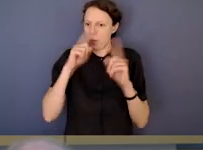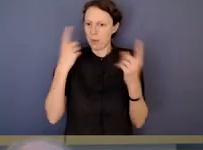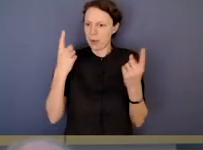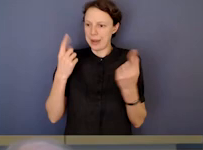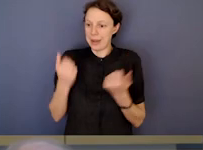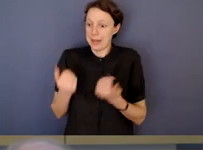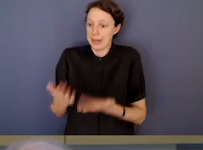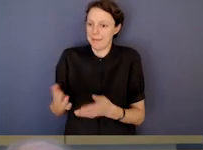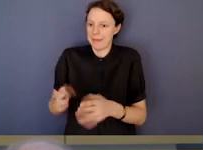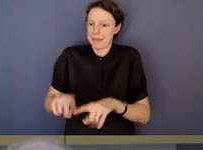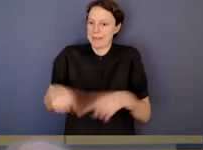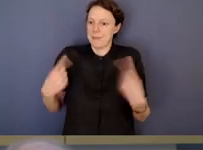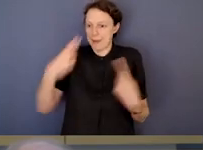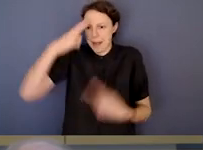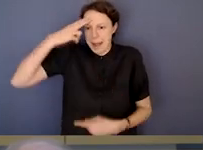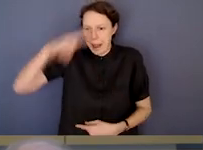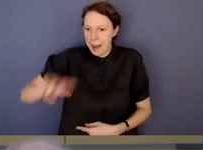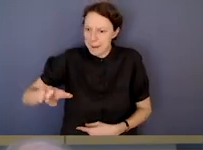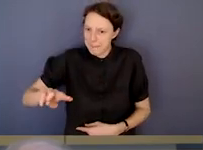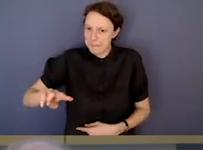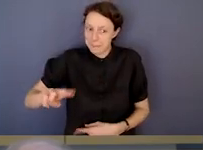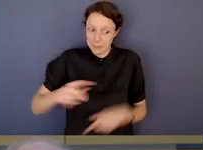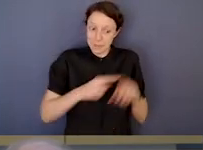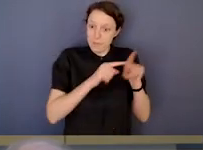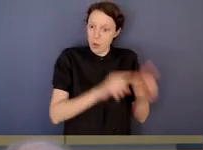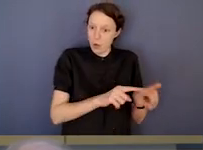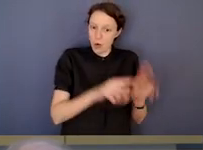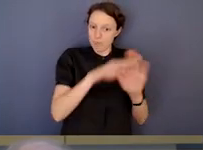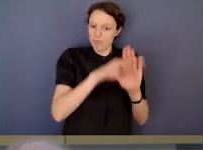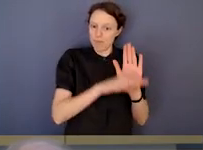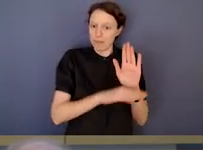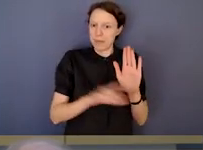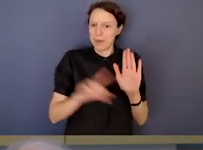on its current investigations again there'll be issues around,